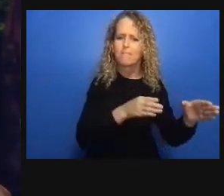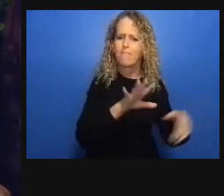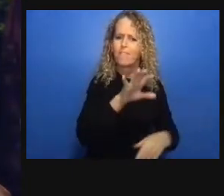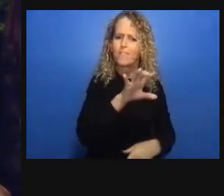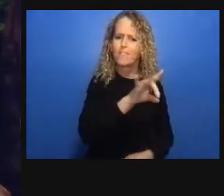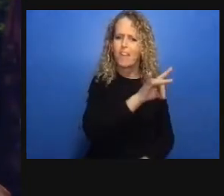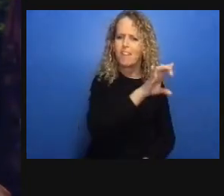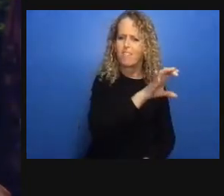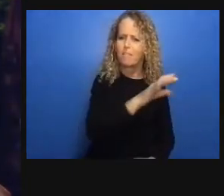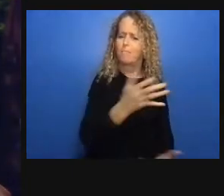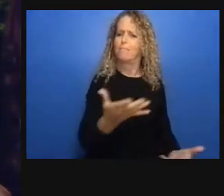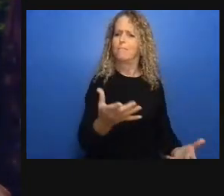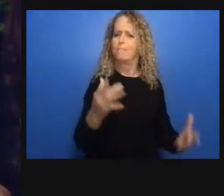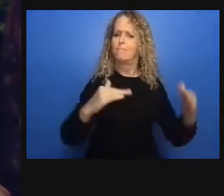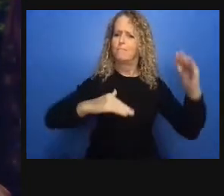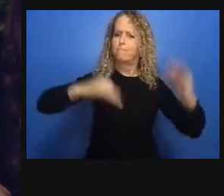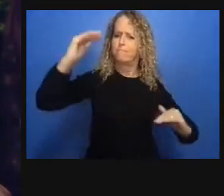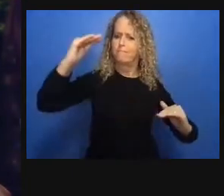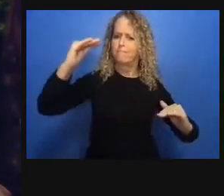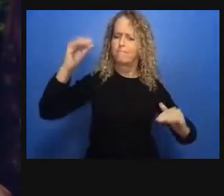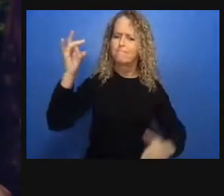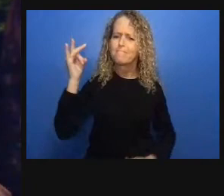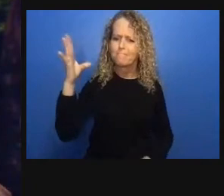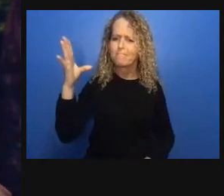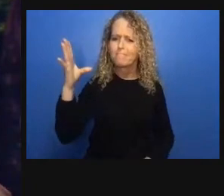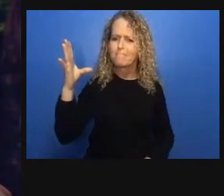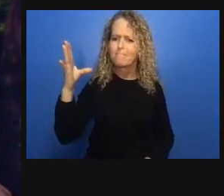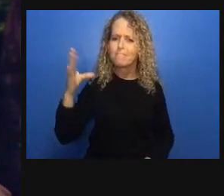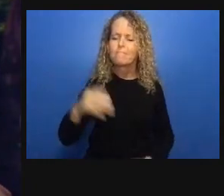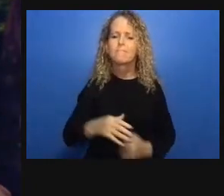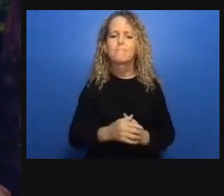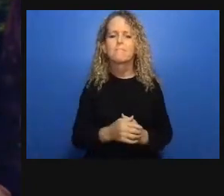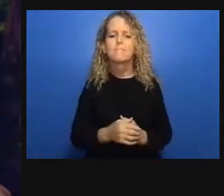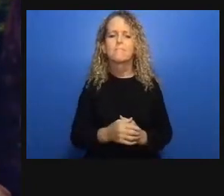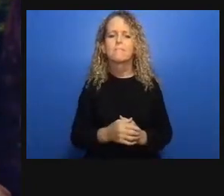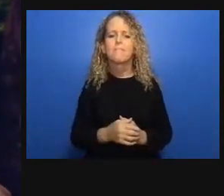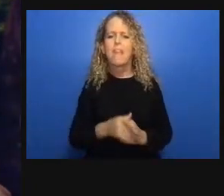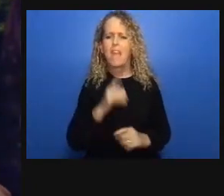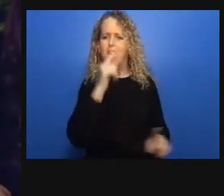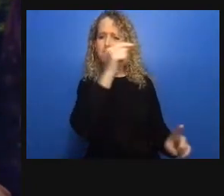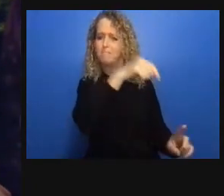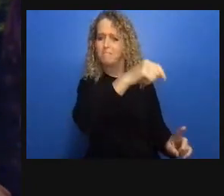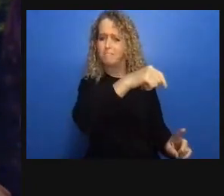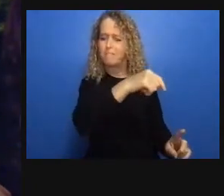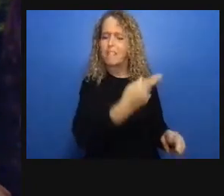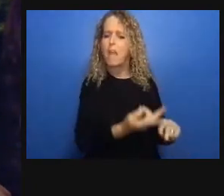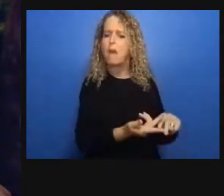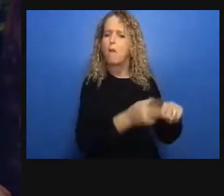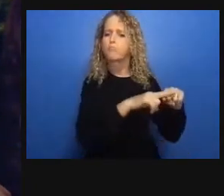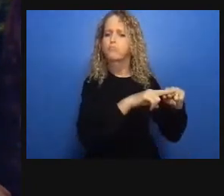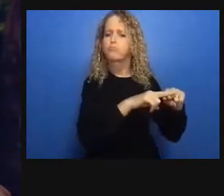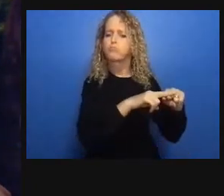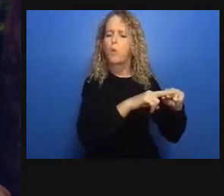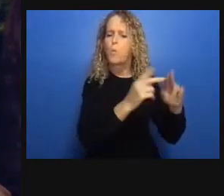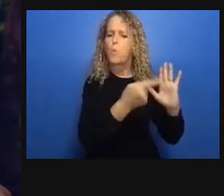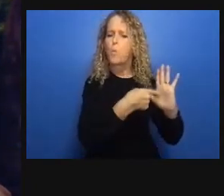and there were some positive responses that really are able to show us how much we could achieve